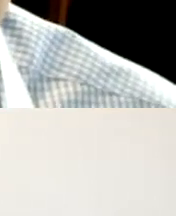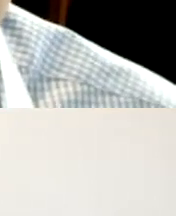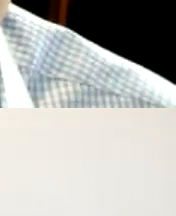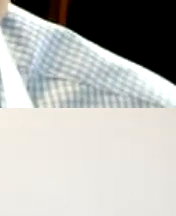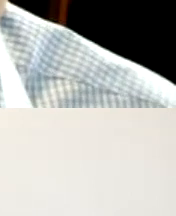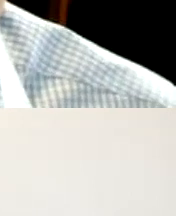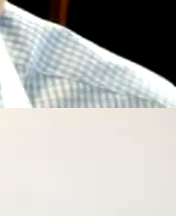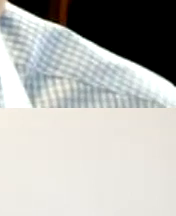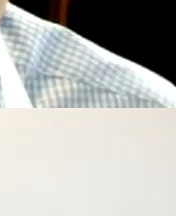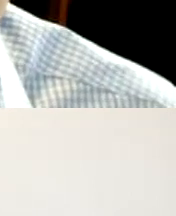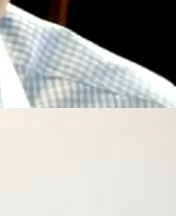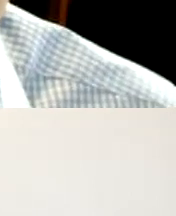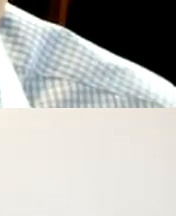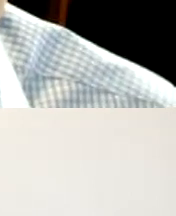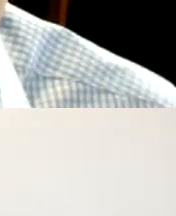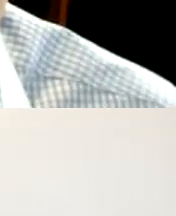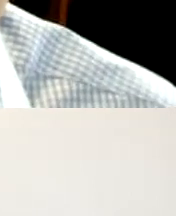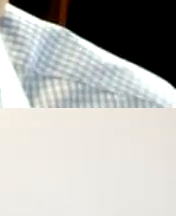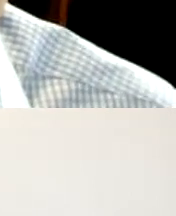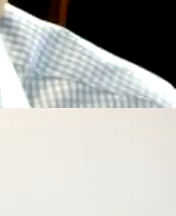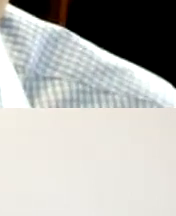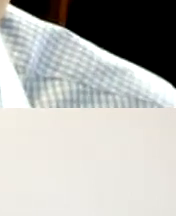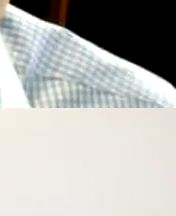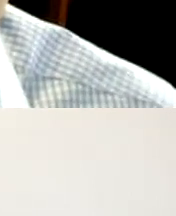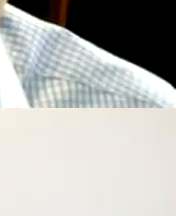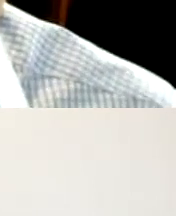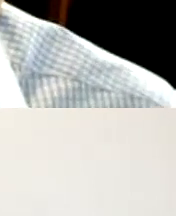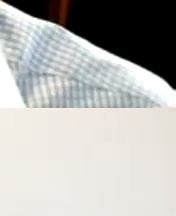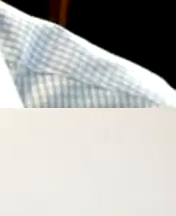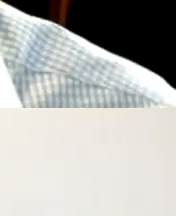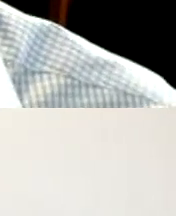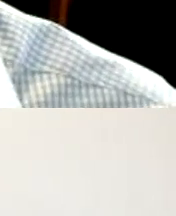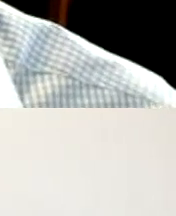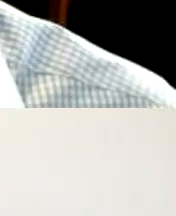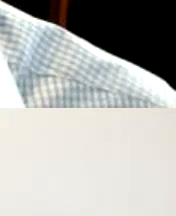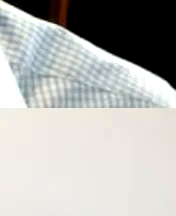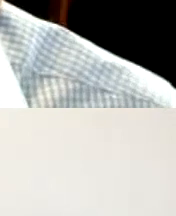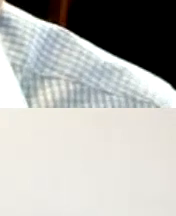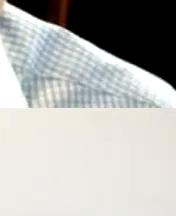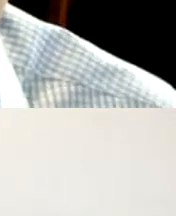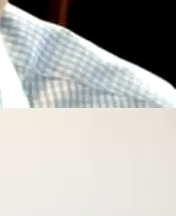of advocacy education and Outreach at disability rights Florida there he supervises Advocates and